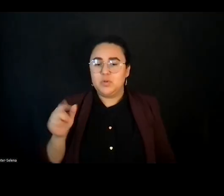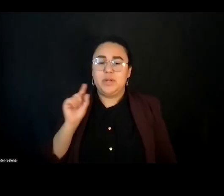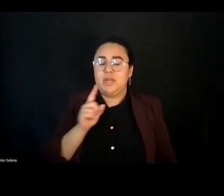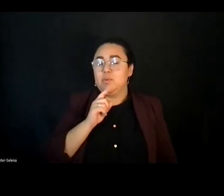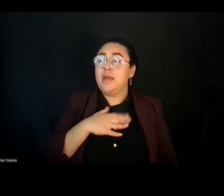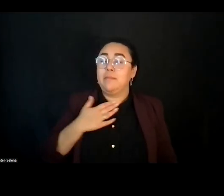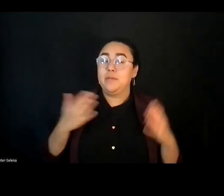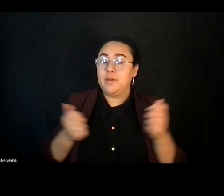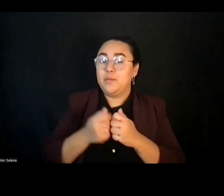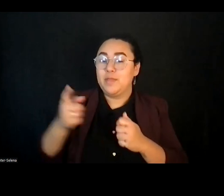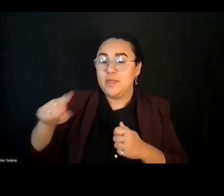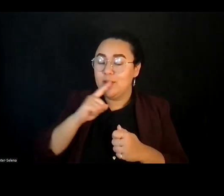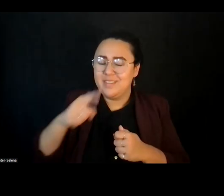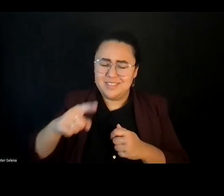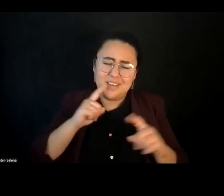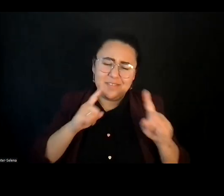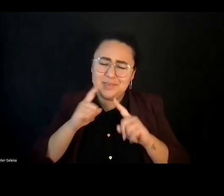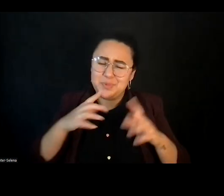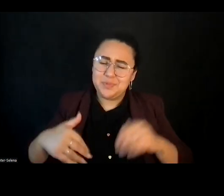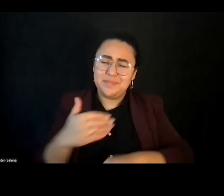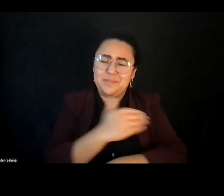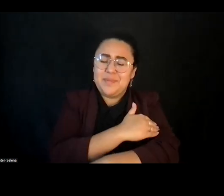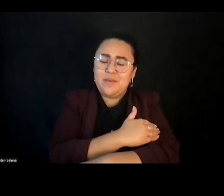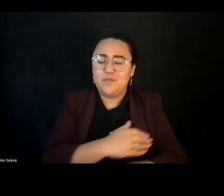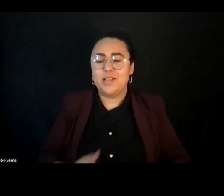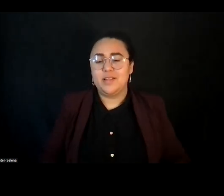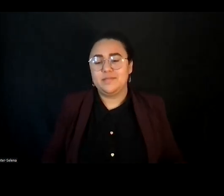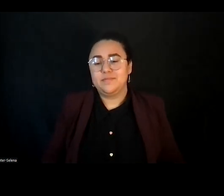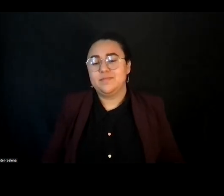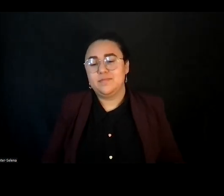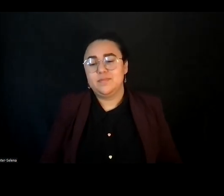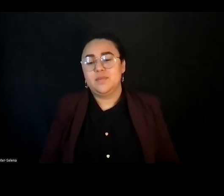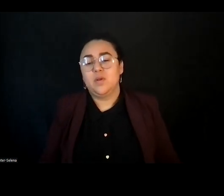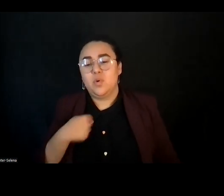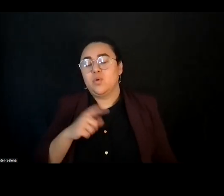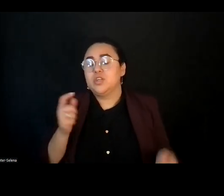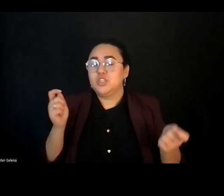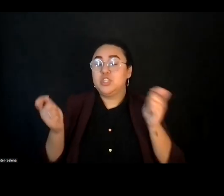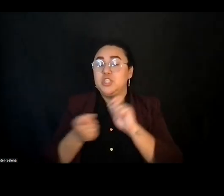I mean, it's a moment that we're really shifting a lot of language to help us shift a lot of